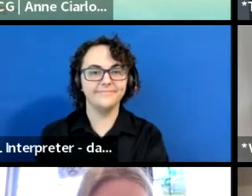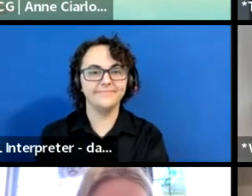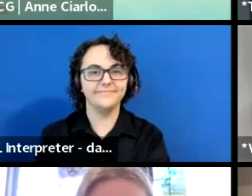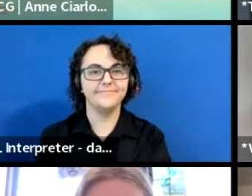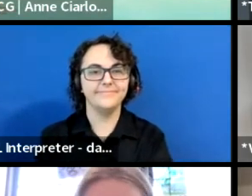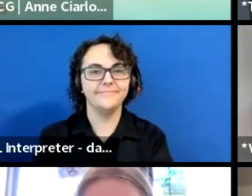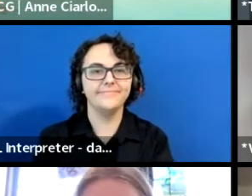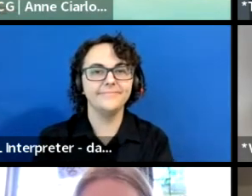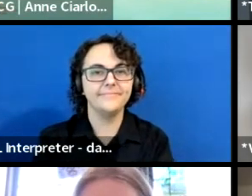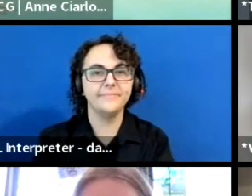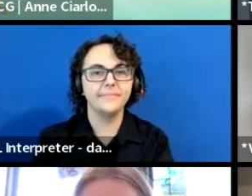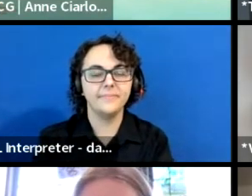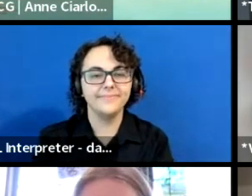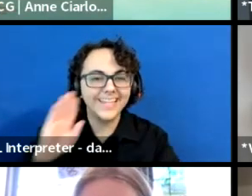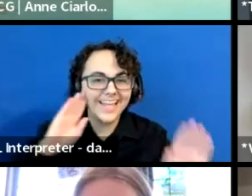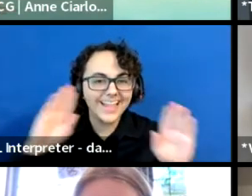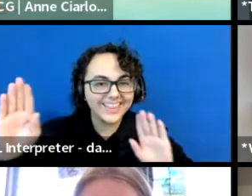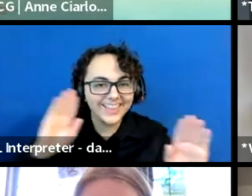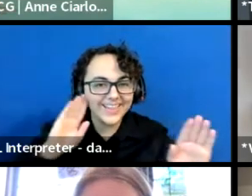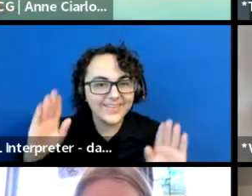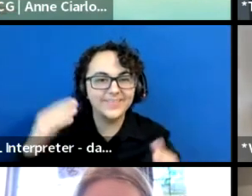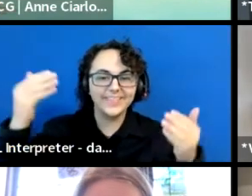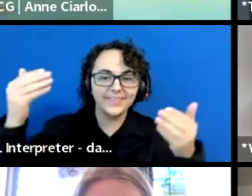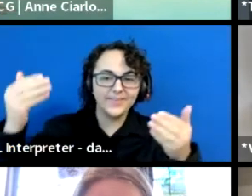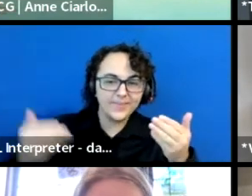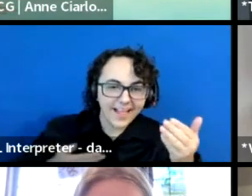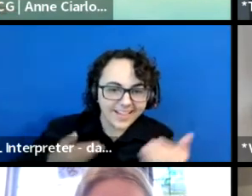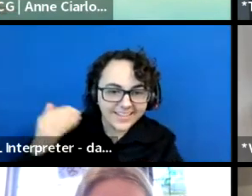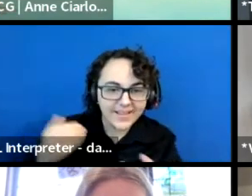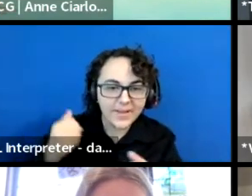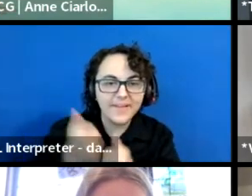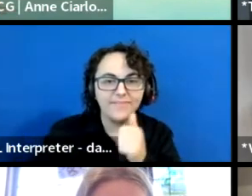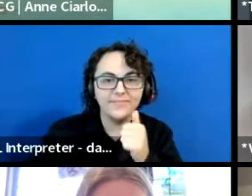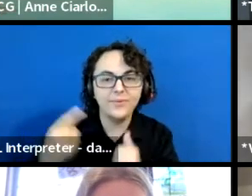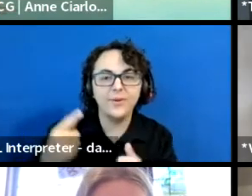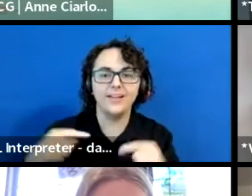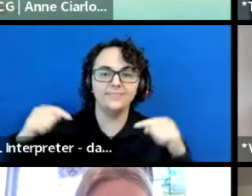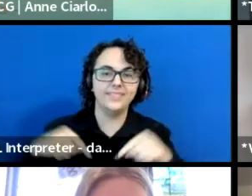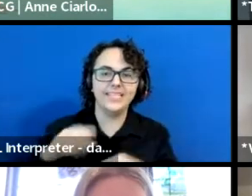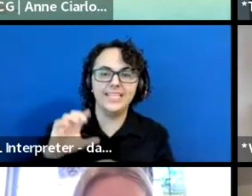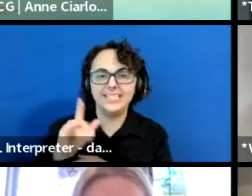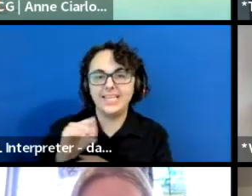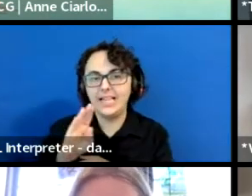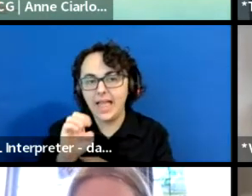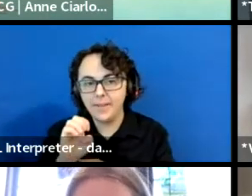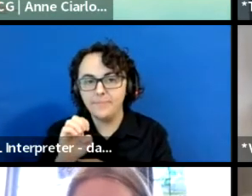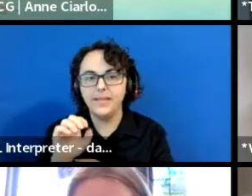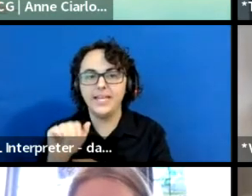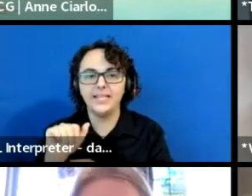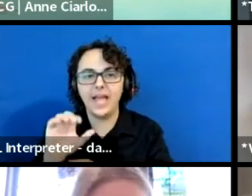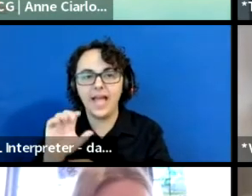Hello, and welcome everyone to Climate Action in a Global Landscape,